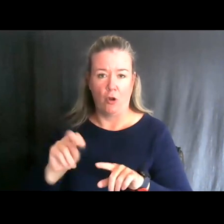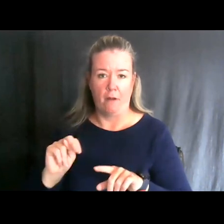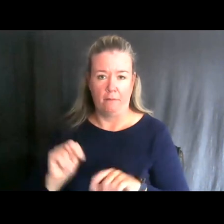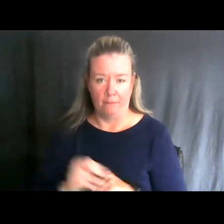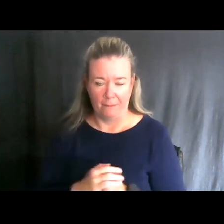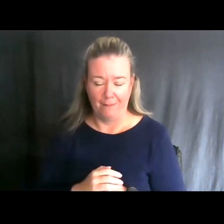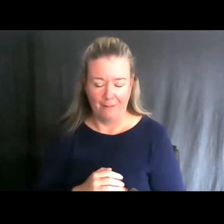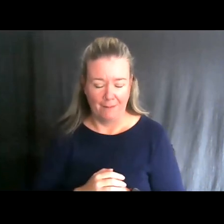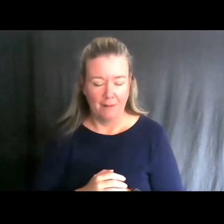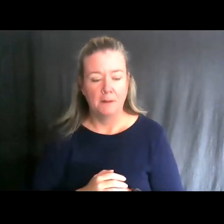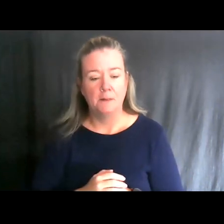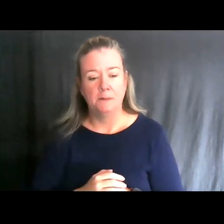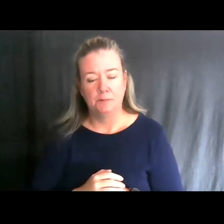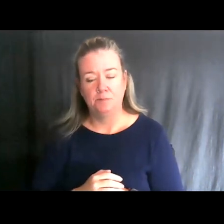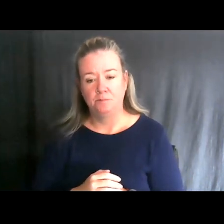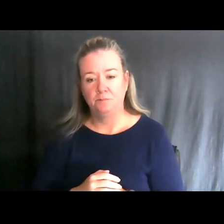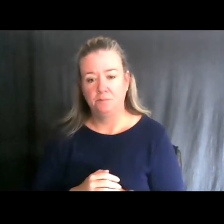Huron.